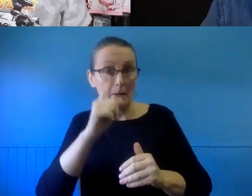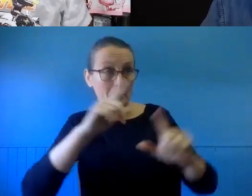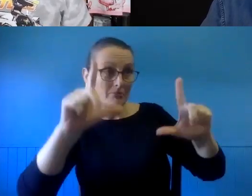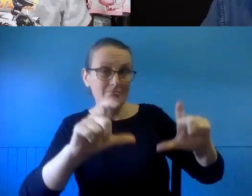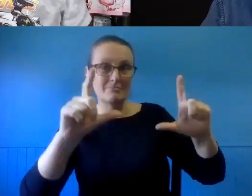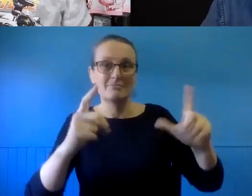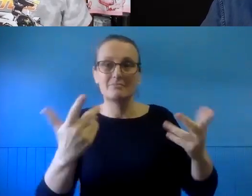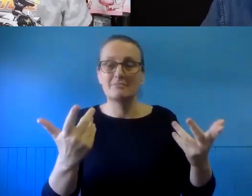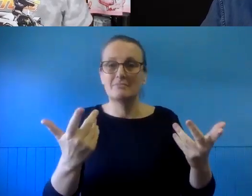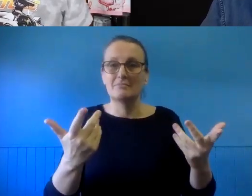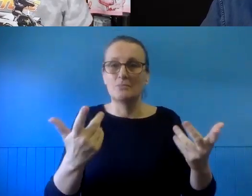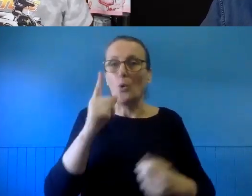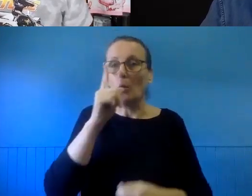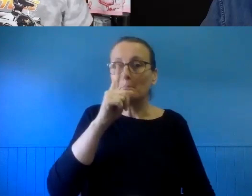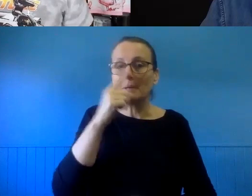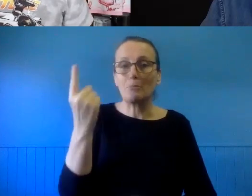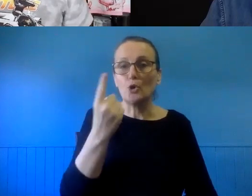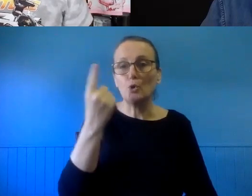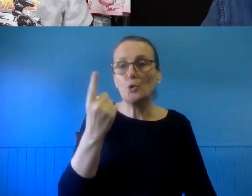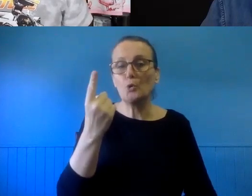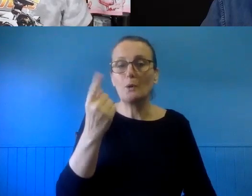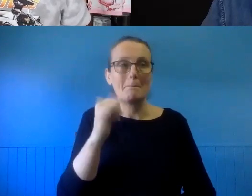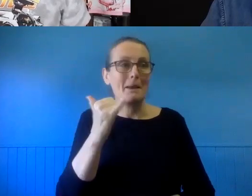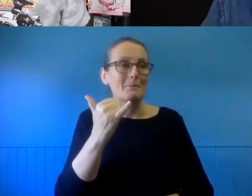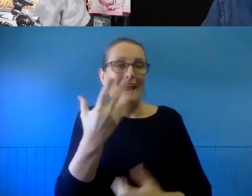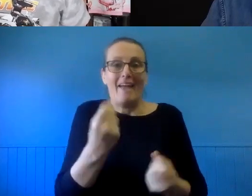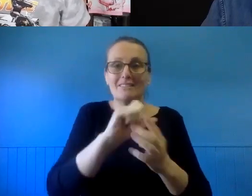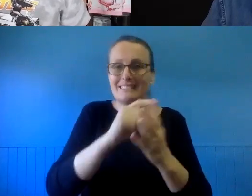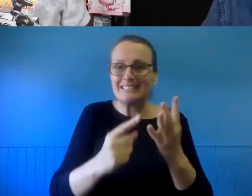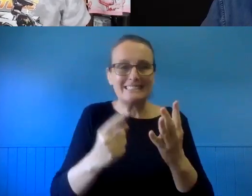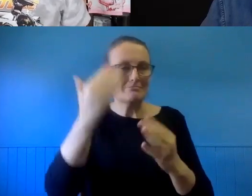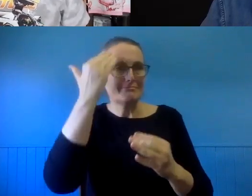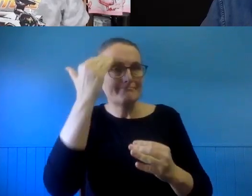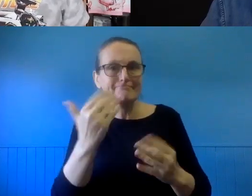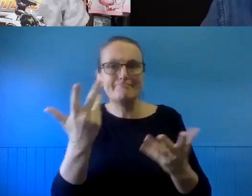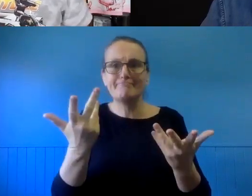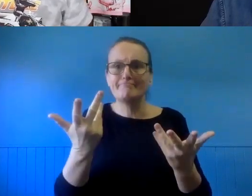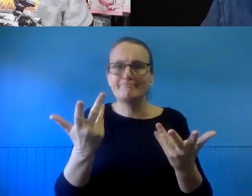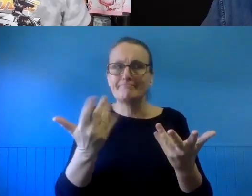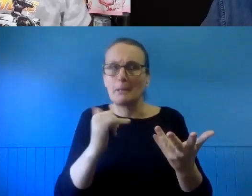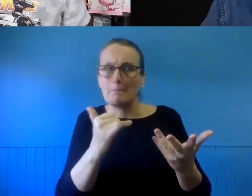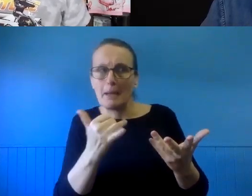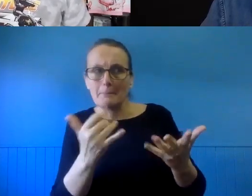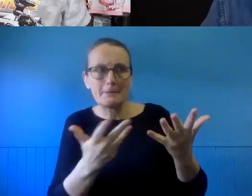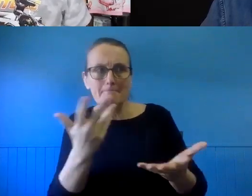who may be have a diminished cognitive capacity. There are genuine ethical concerns that you should think about when